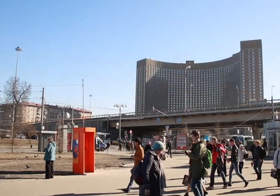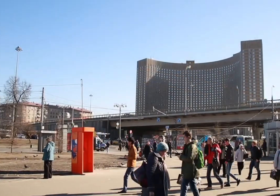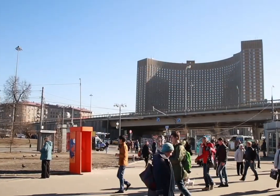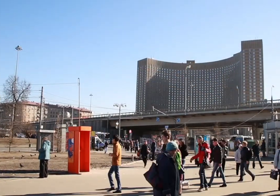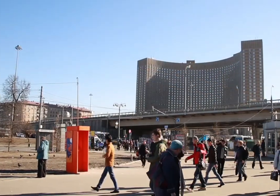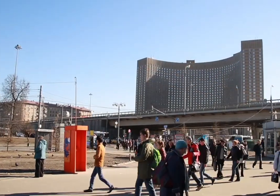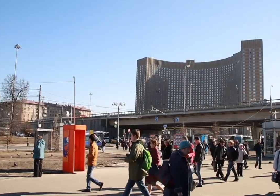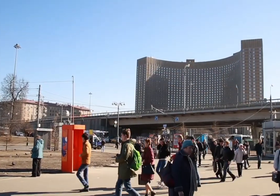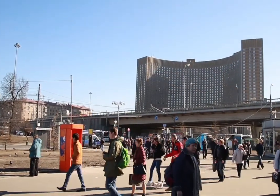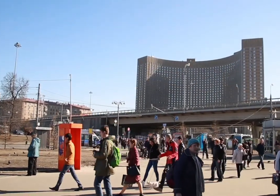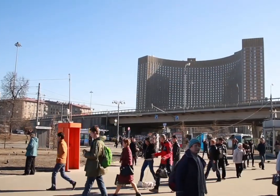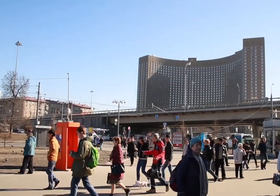(Hotel Cosmos)